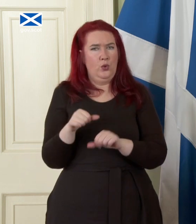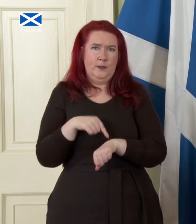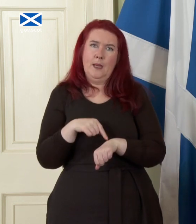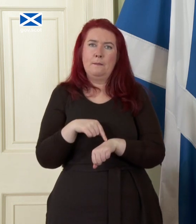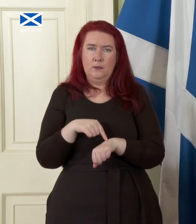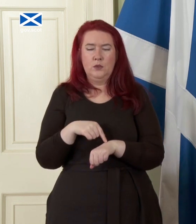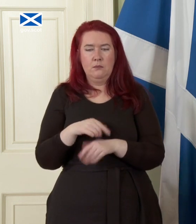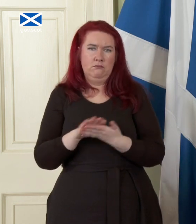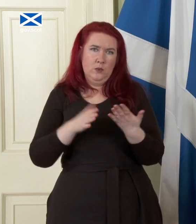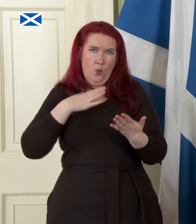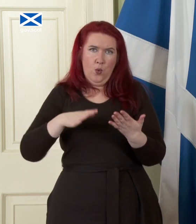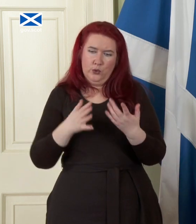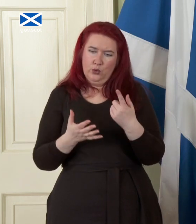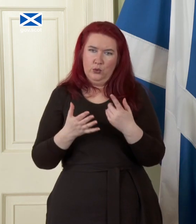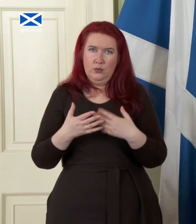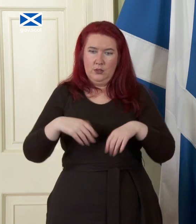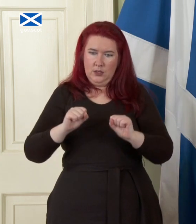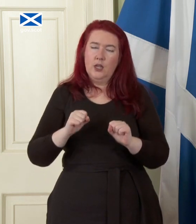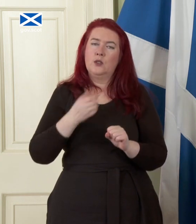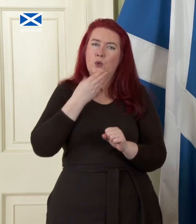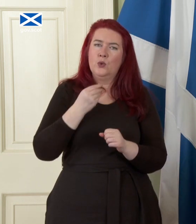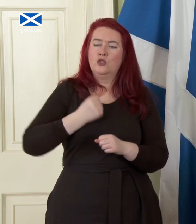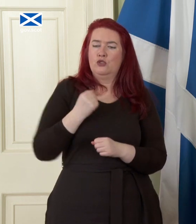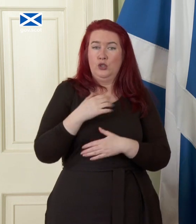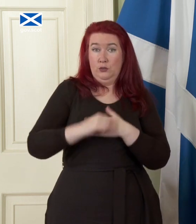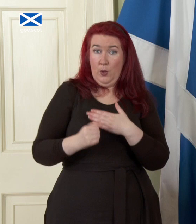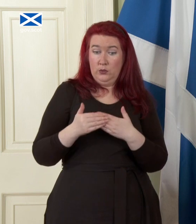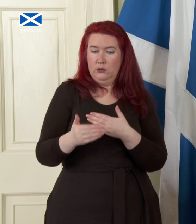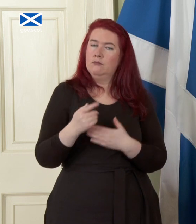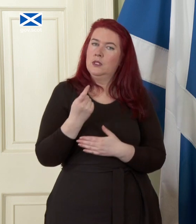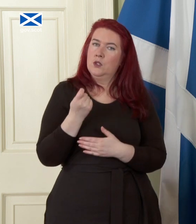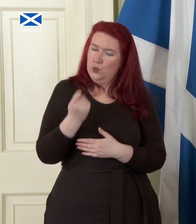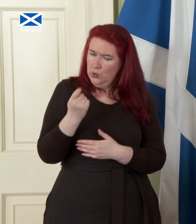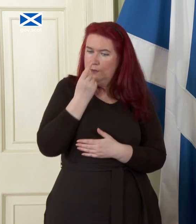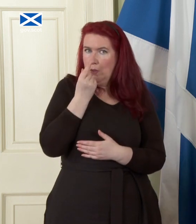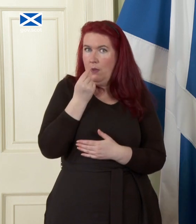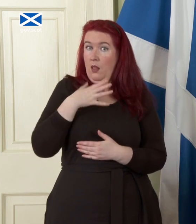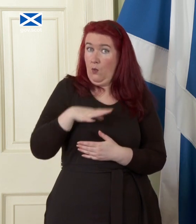we want to move to a Scottish country currency as soon as is practicable but it by definition